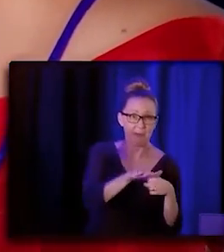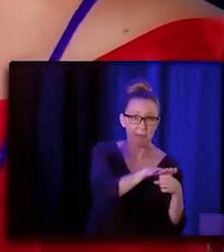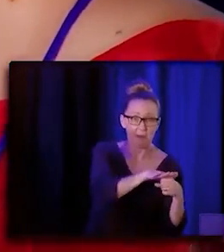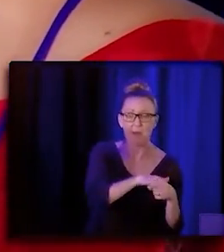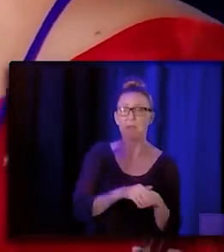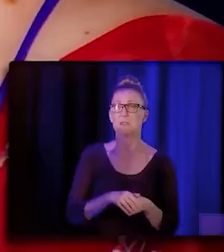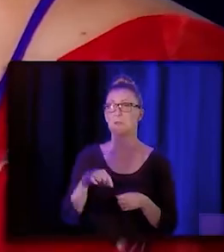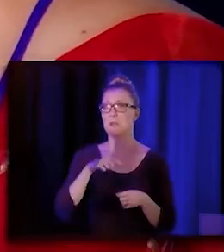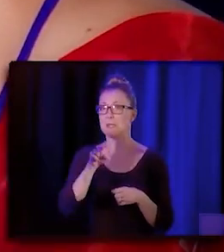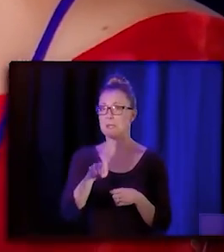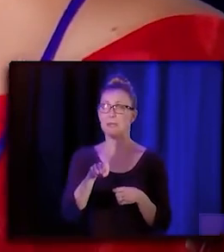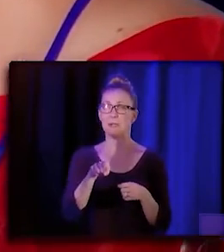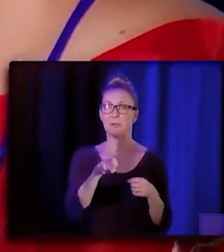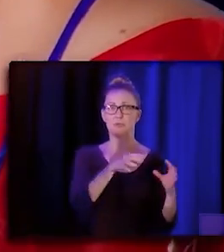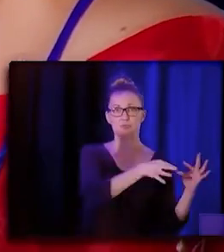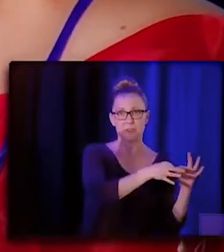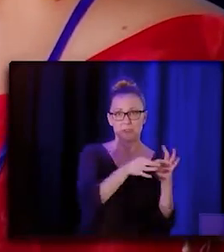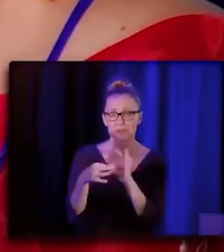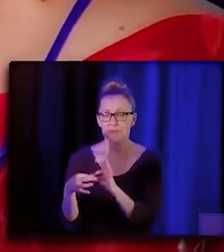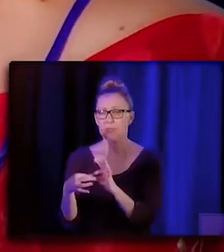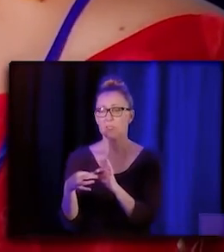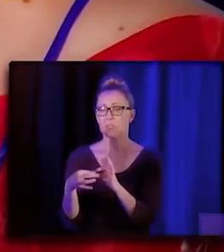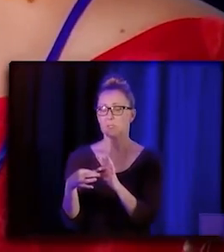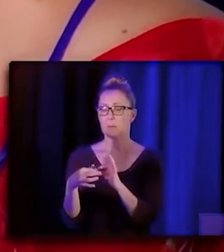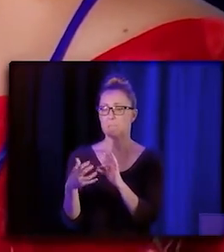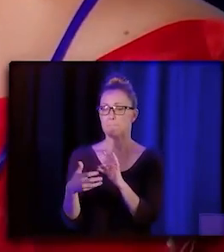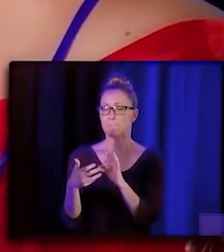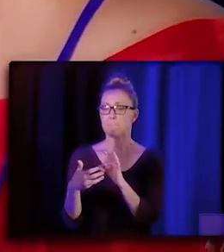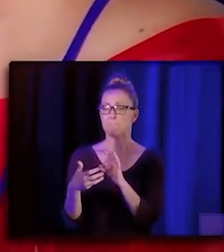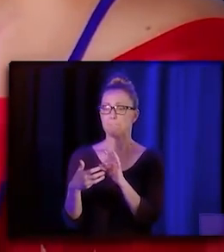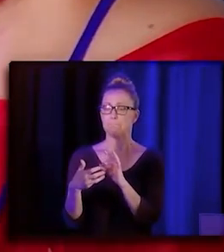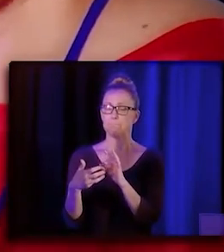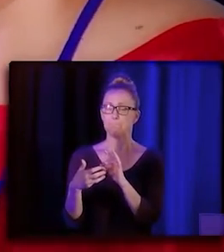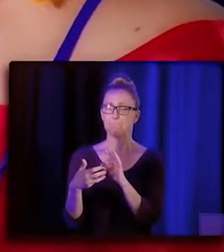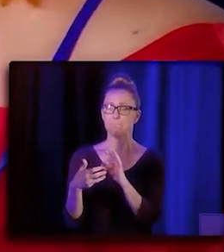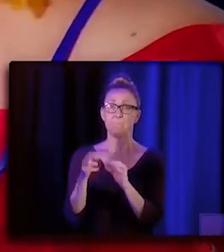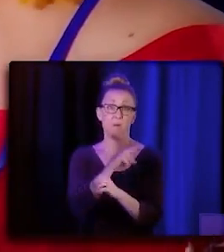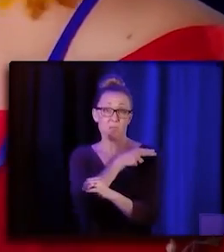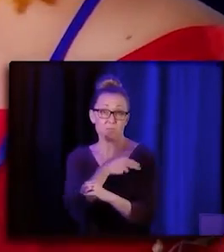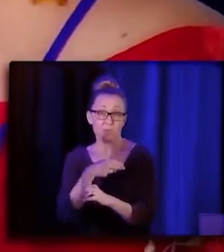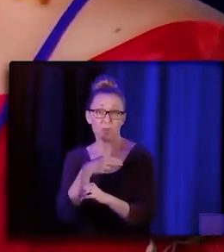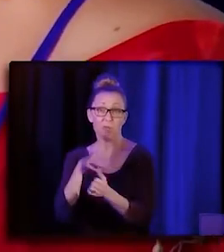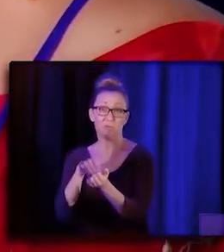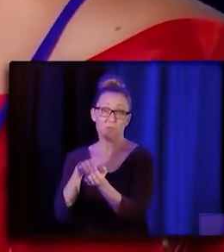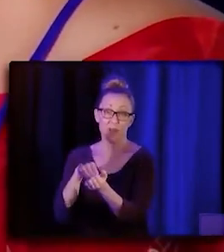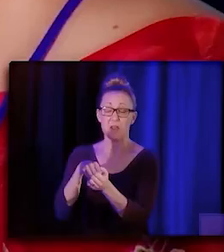We need to really bridge, you know, the connection between hospital providers